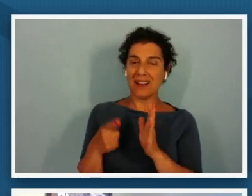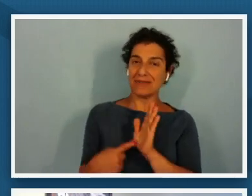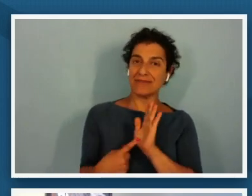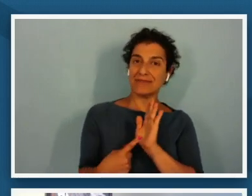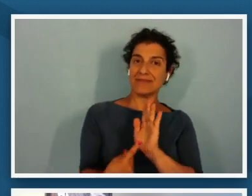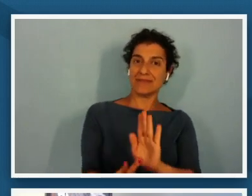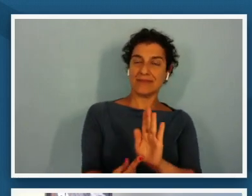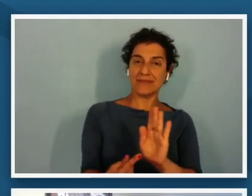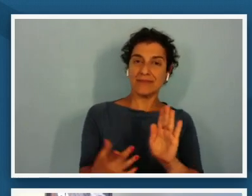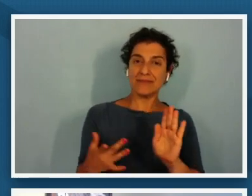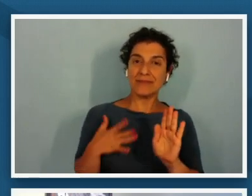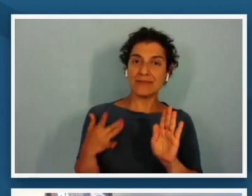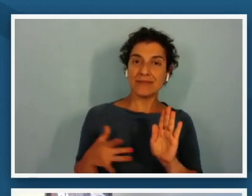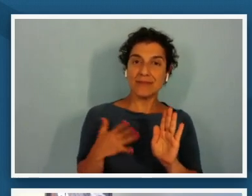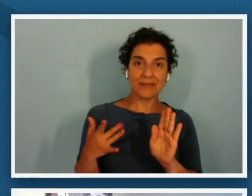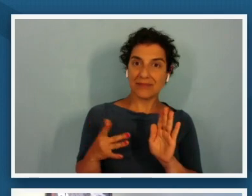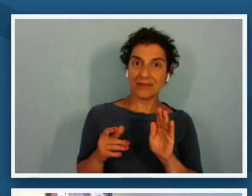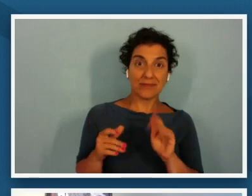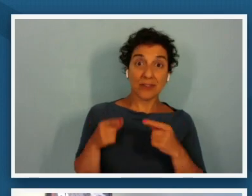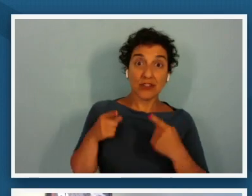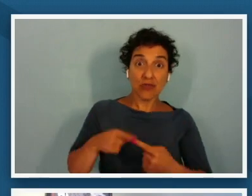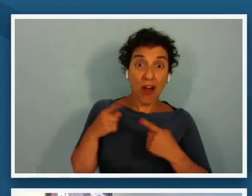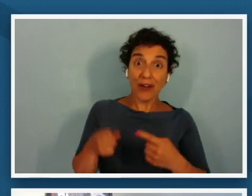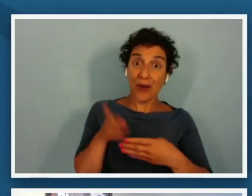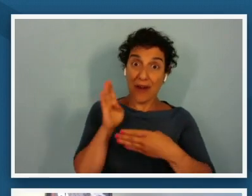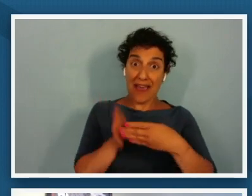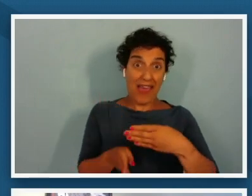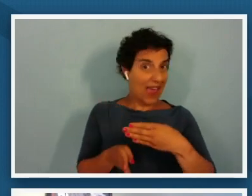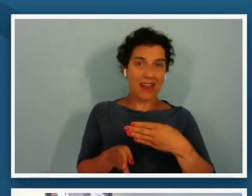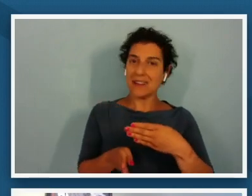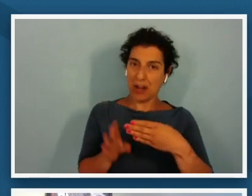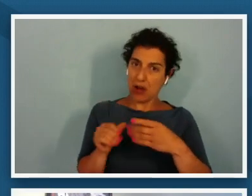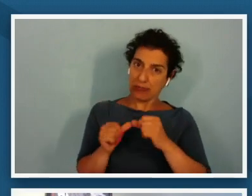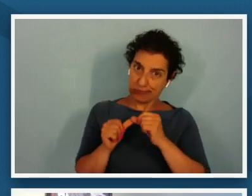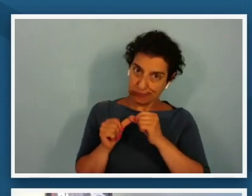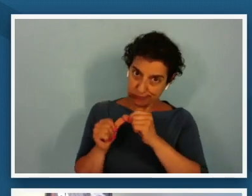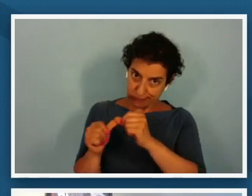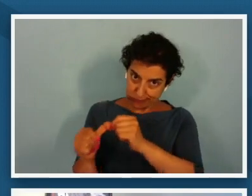the unending struggle for justice